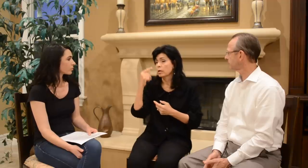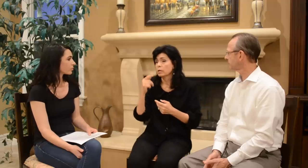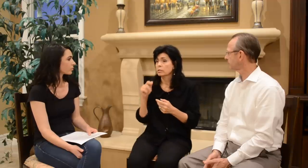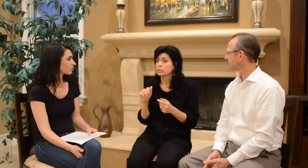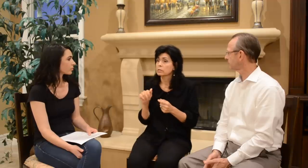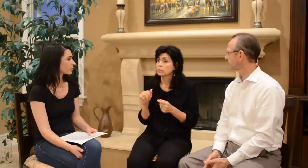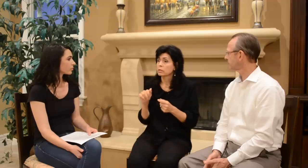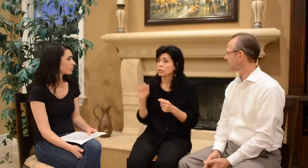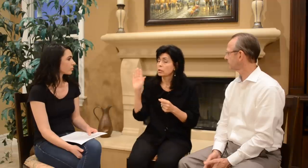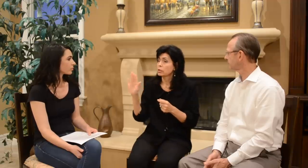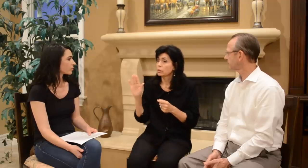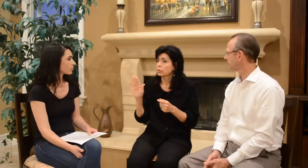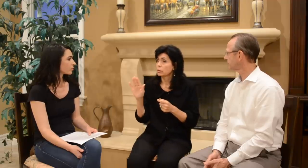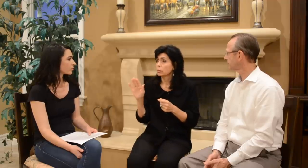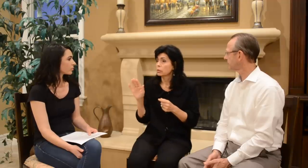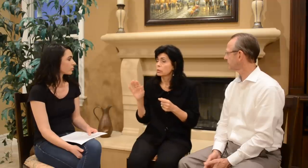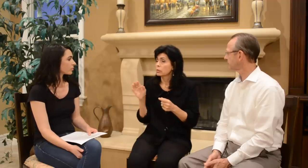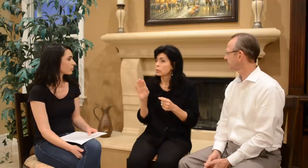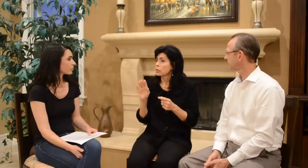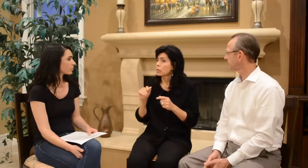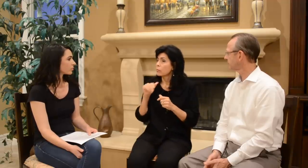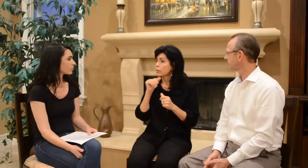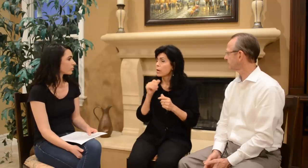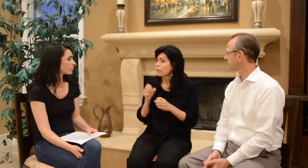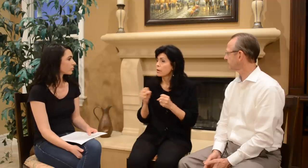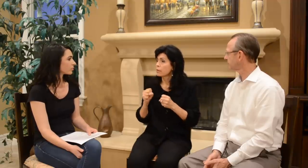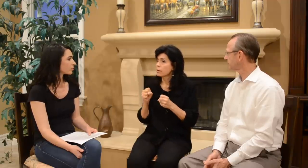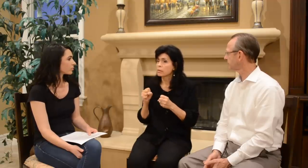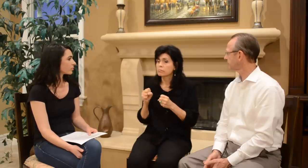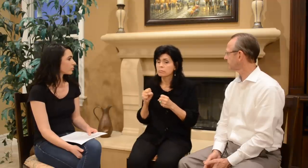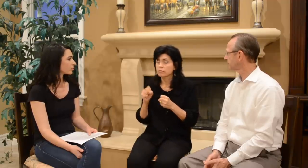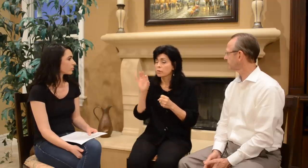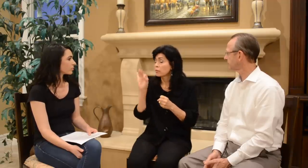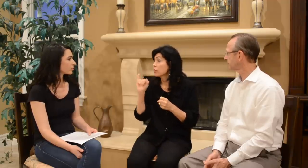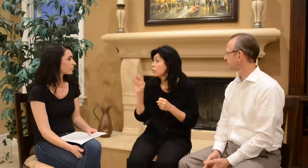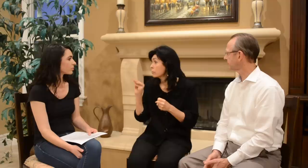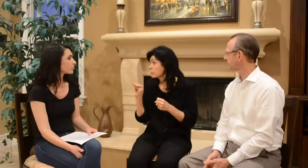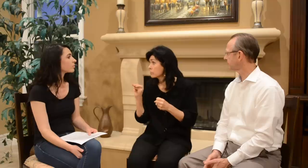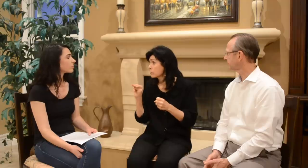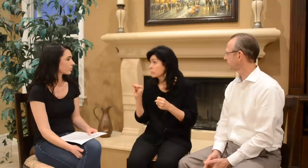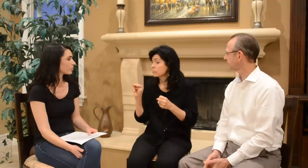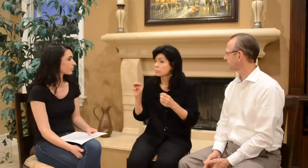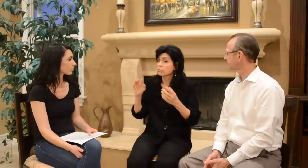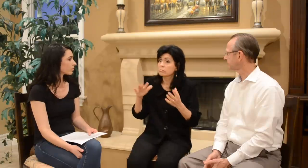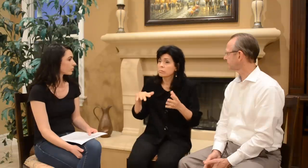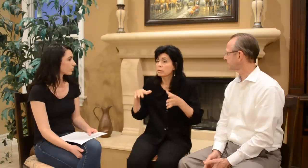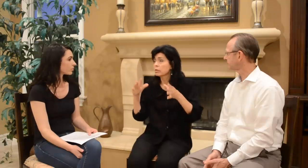because you were not very firm.